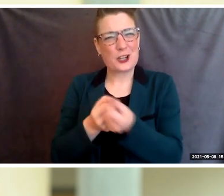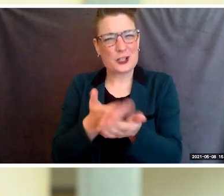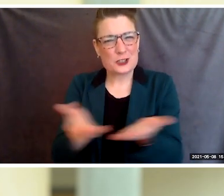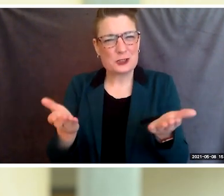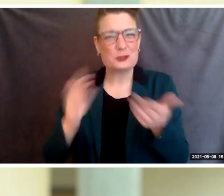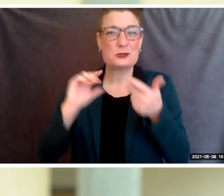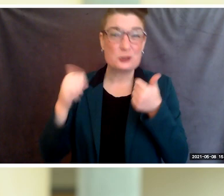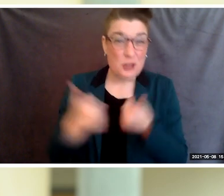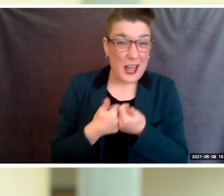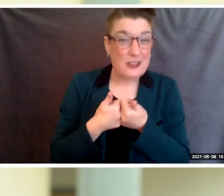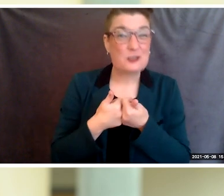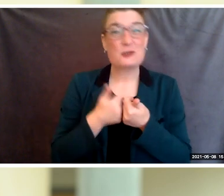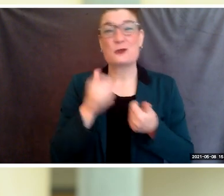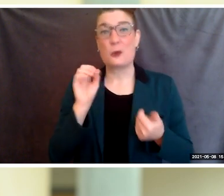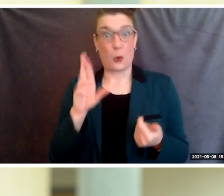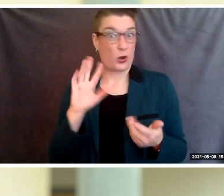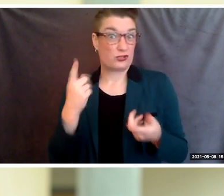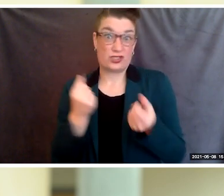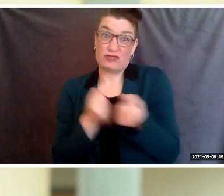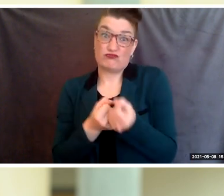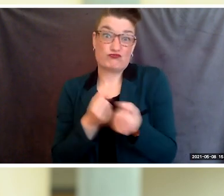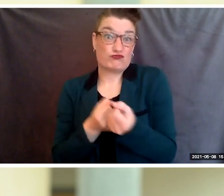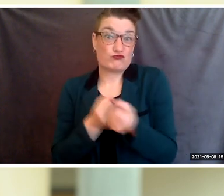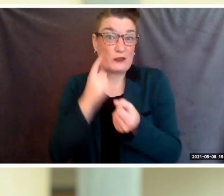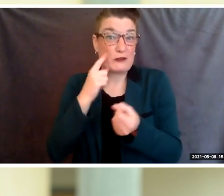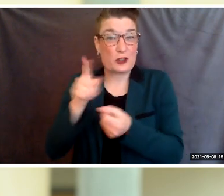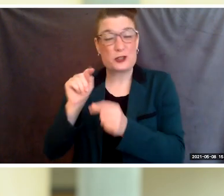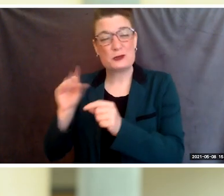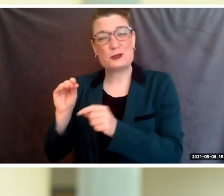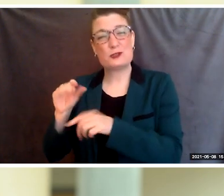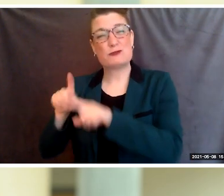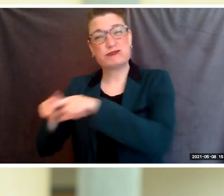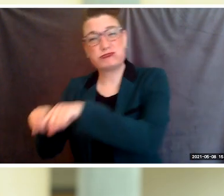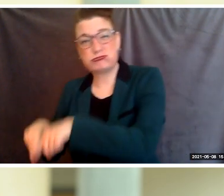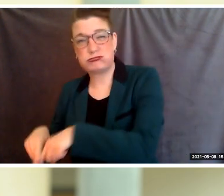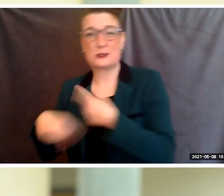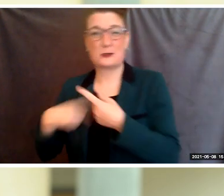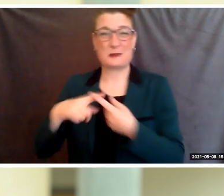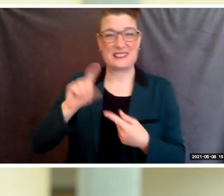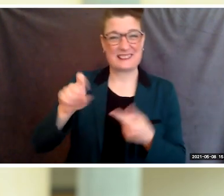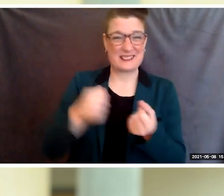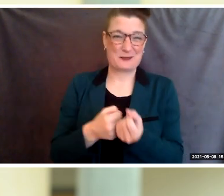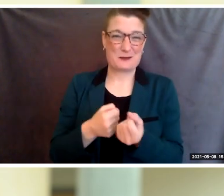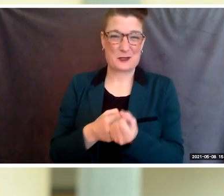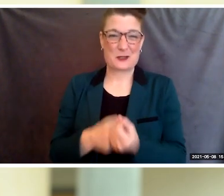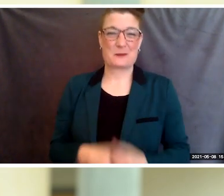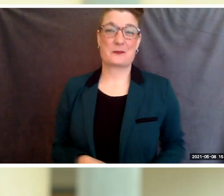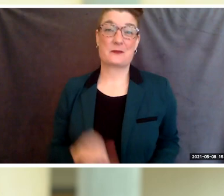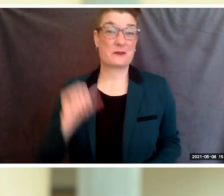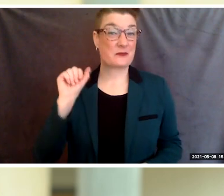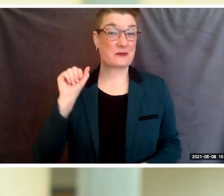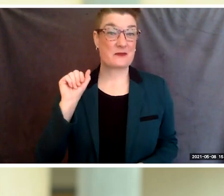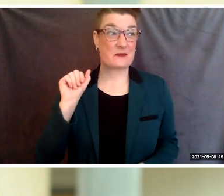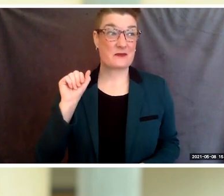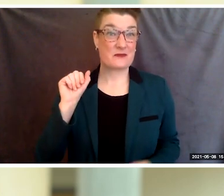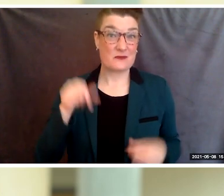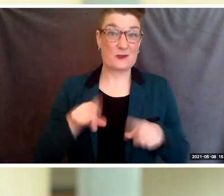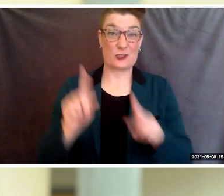or was simply there for you to lean on when times got tough. If there's one thing these unpredictable times